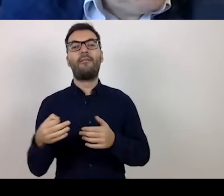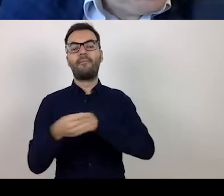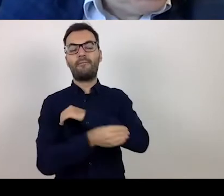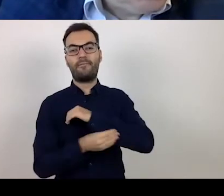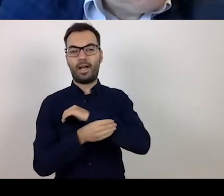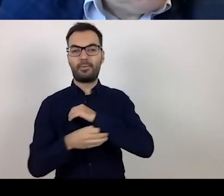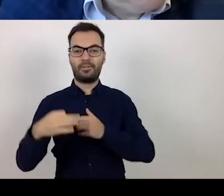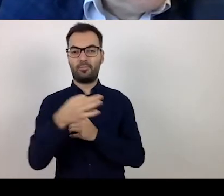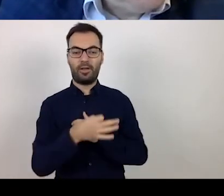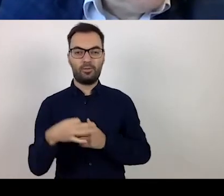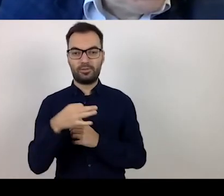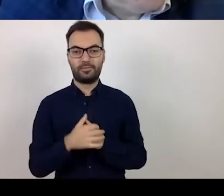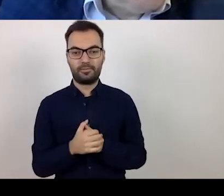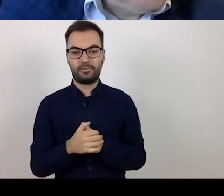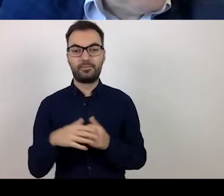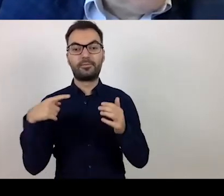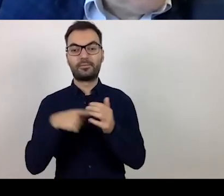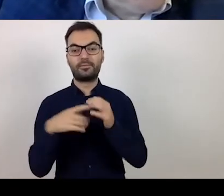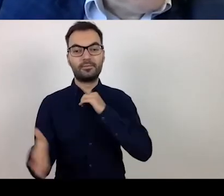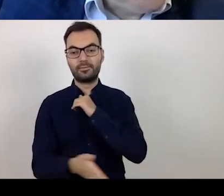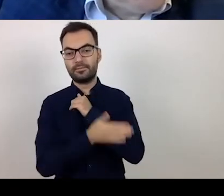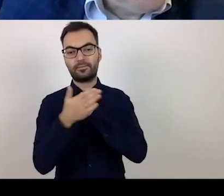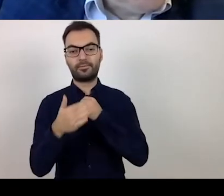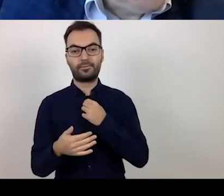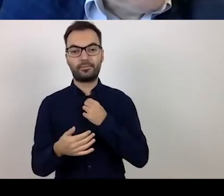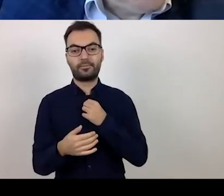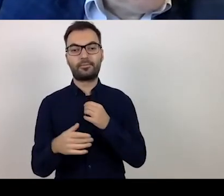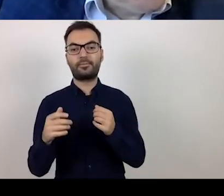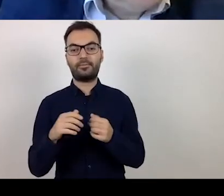for support, for fighting with the epidemic.